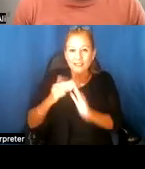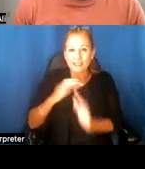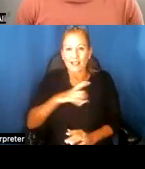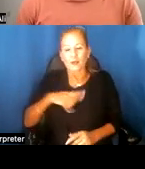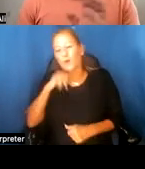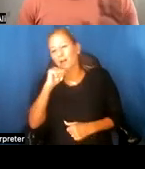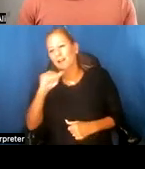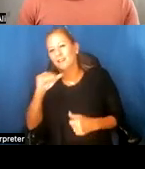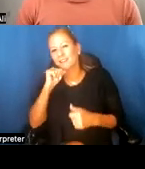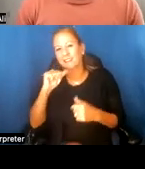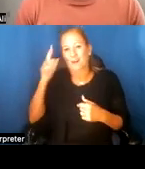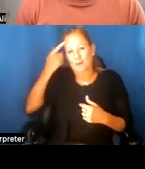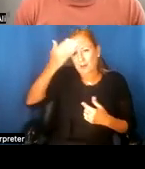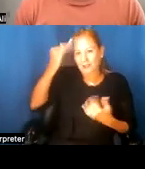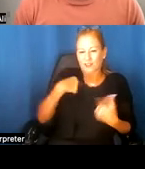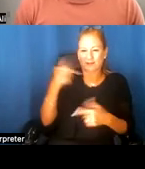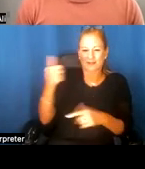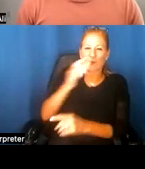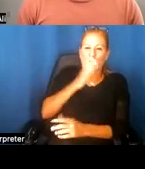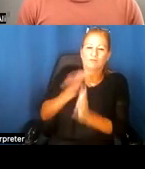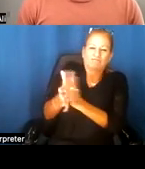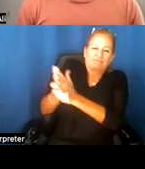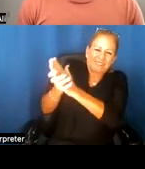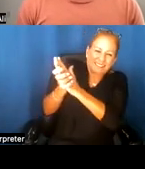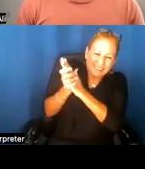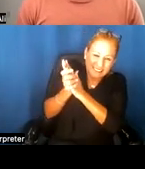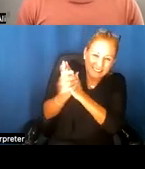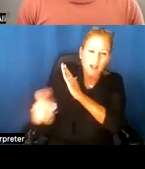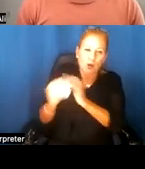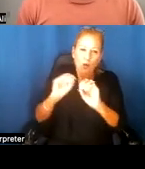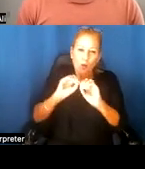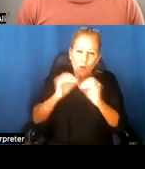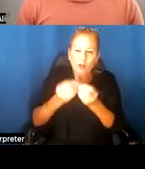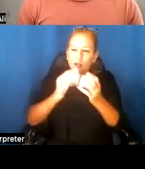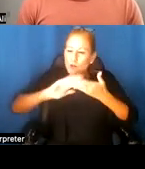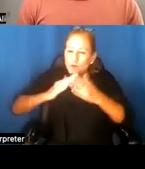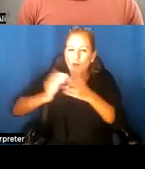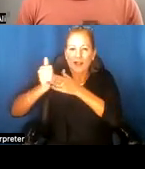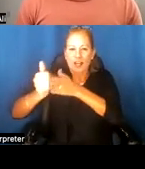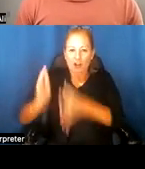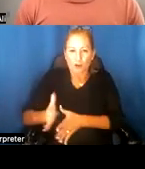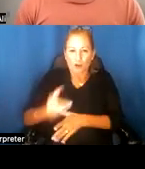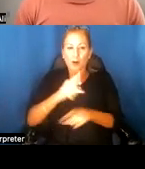her talent, she's very a talented organizer and community leader, but we can take credit